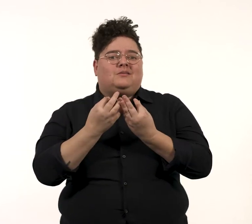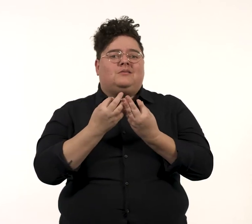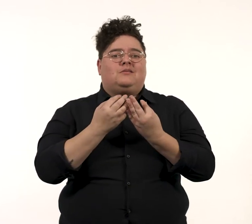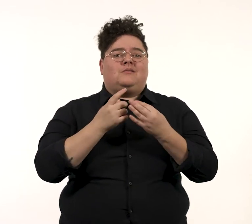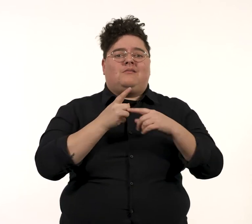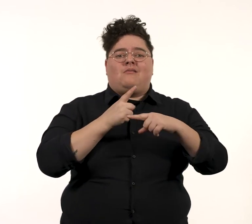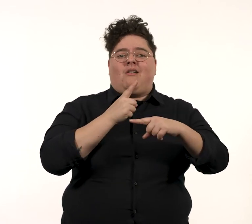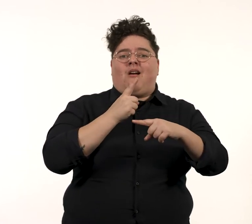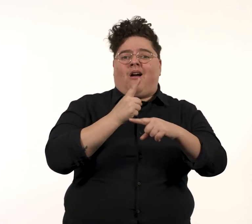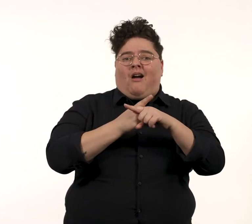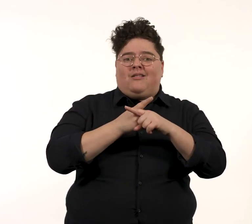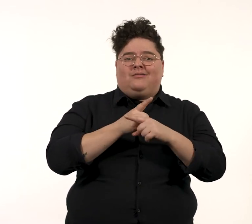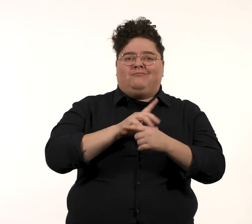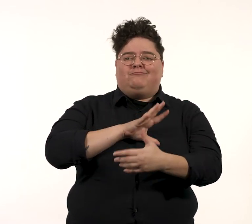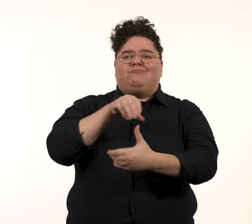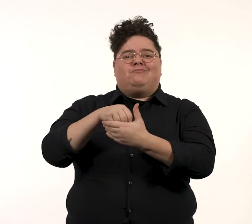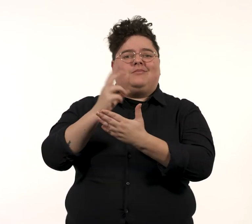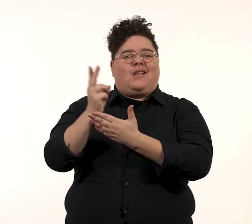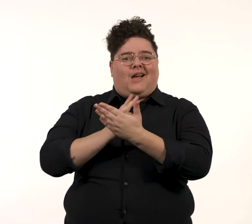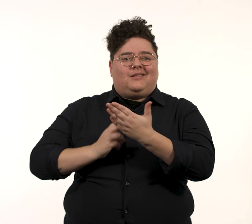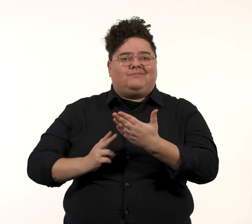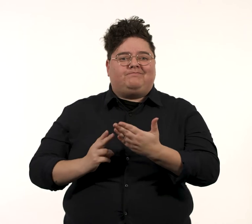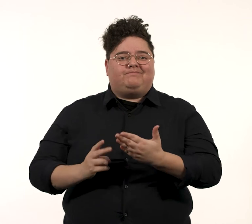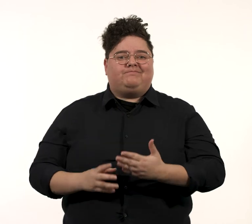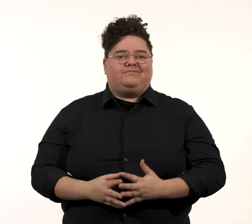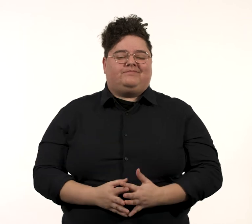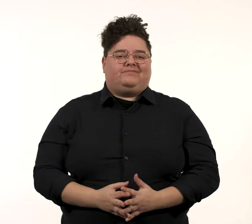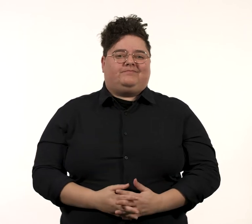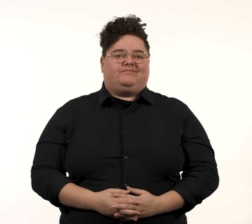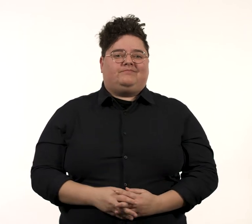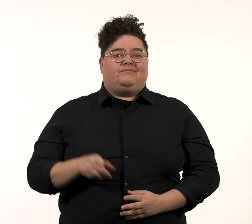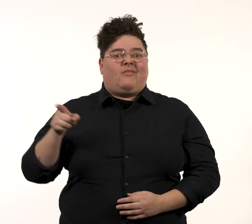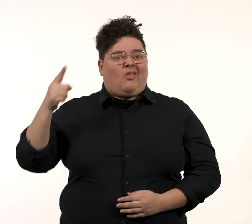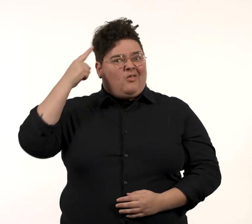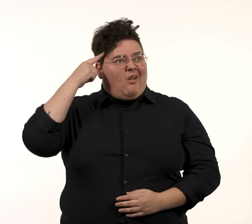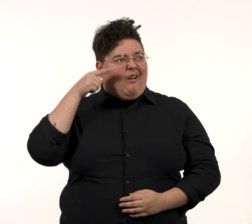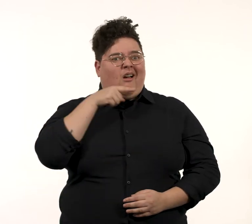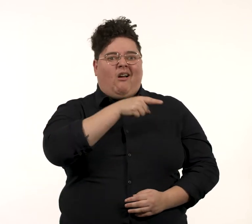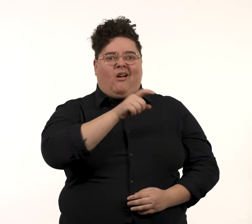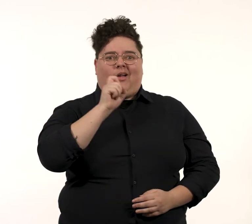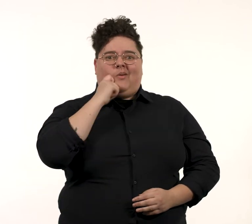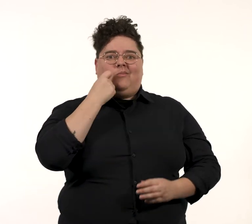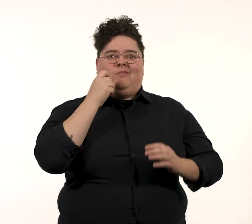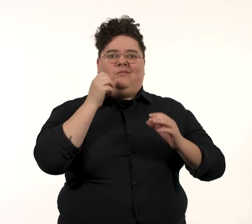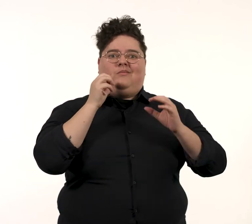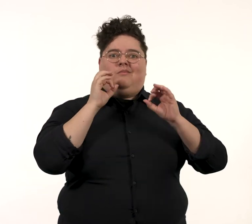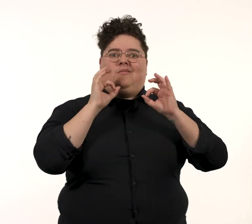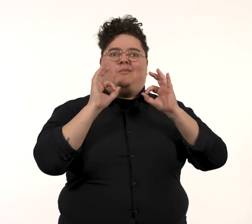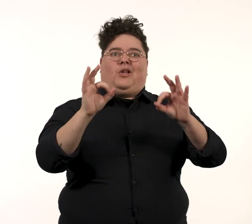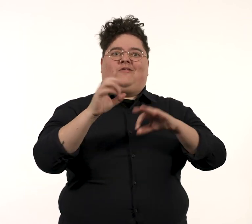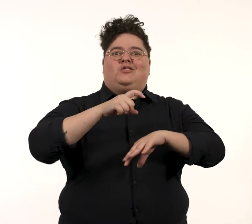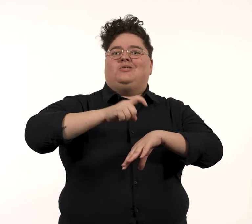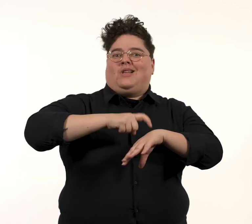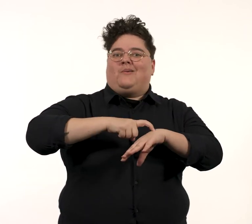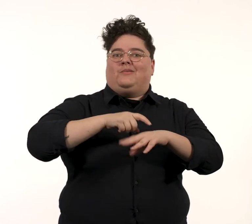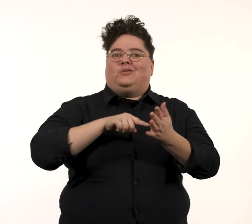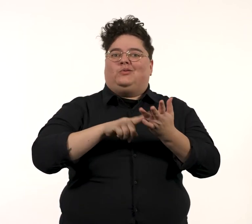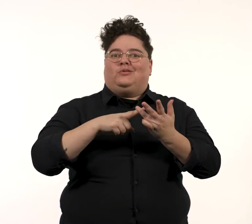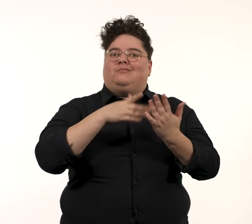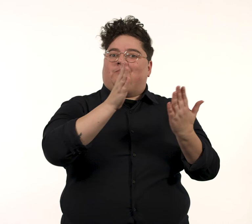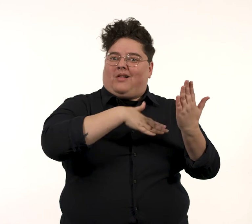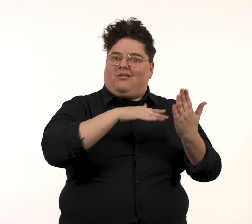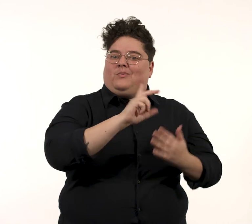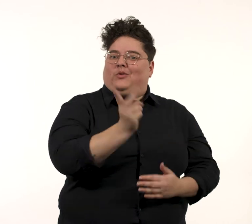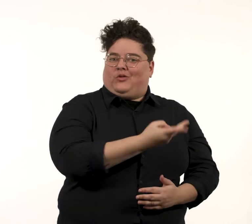and to the arts in January 2022, he felt it would be the perfect time to paint them.